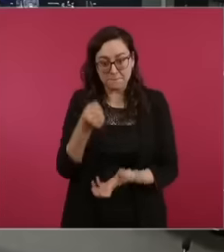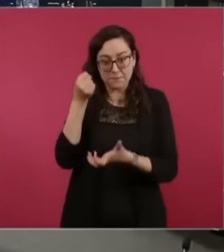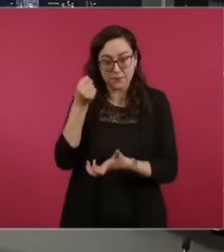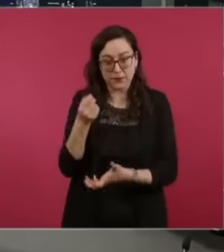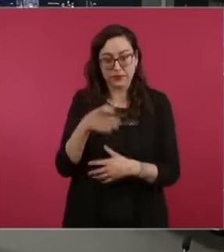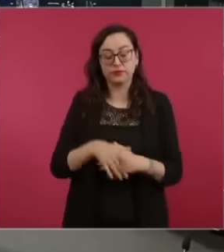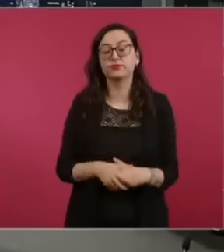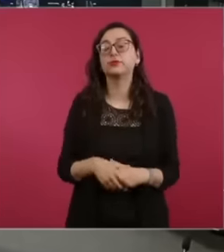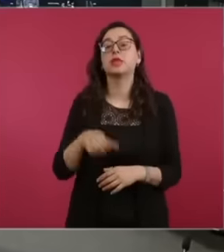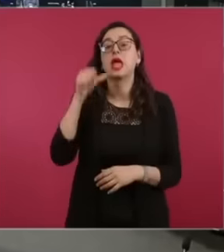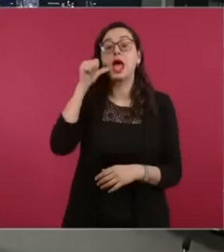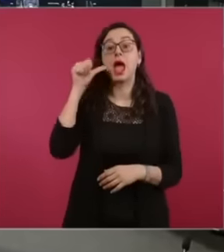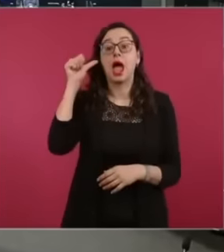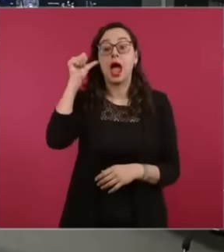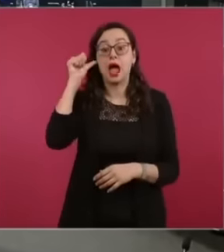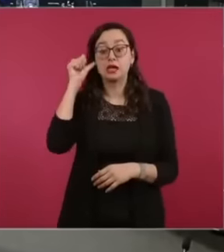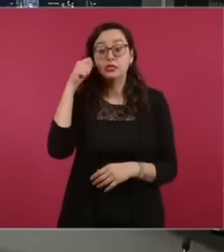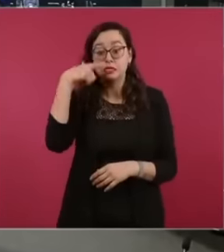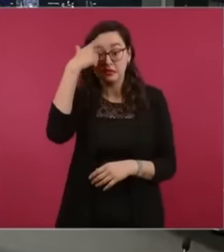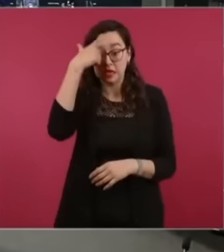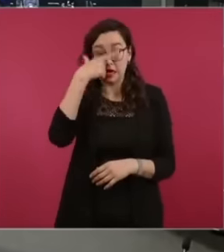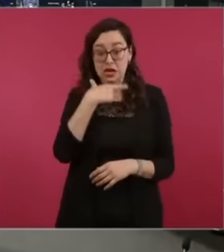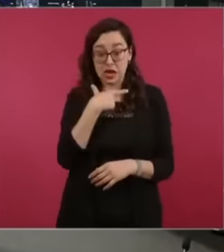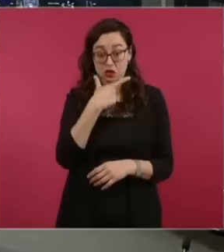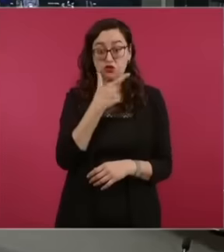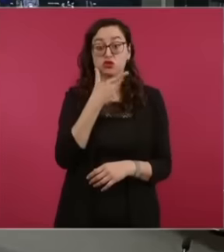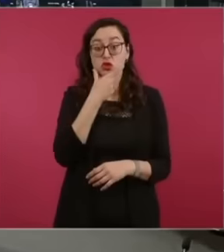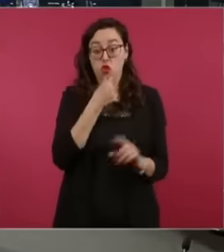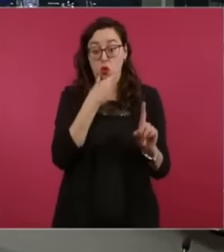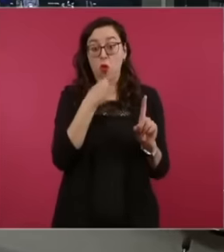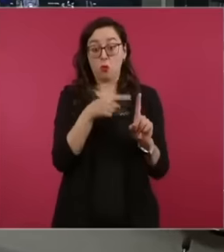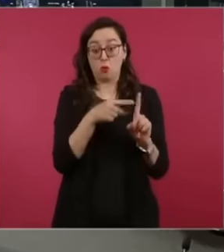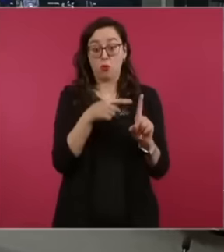last night, I don't know if you saw it, there is a video that he published last night where he mentioned